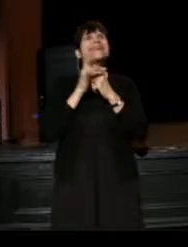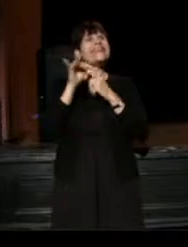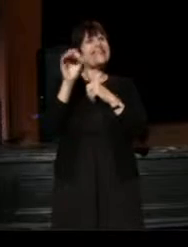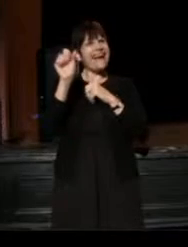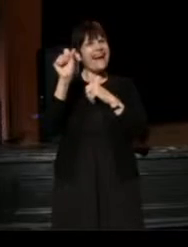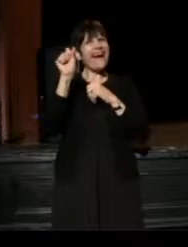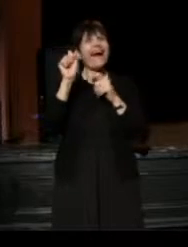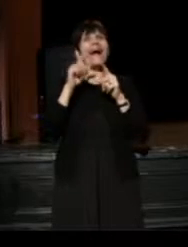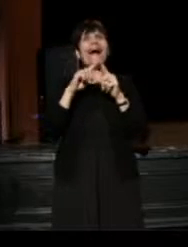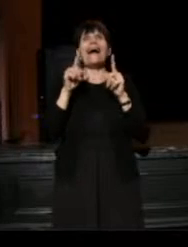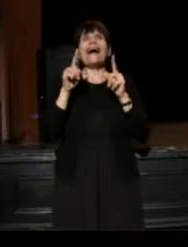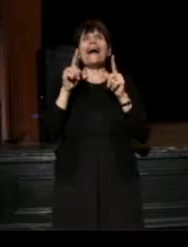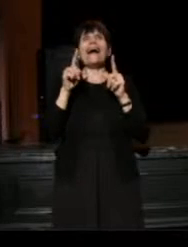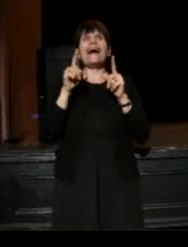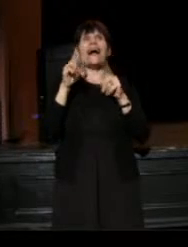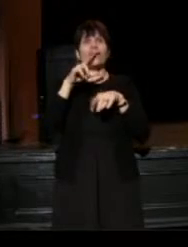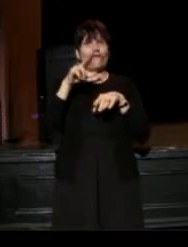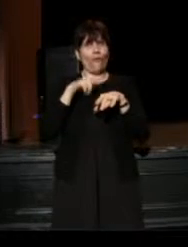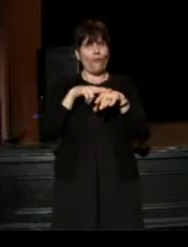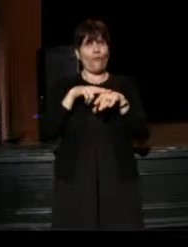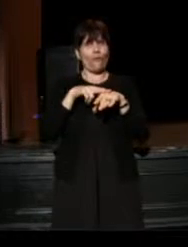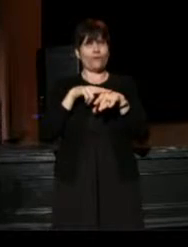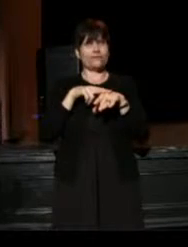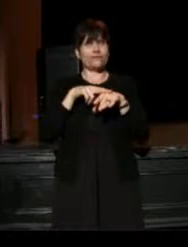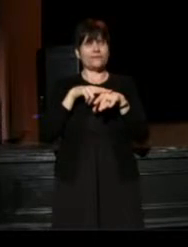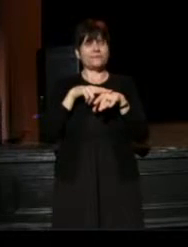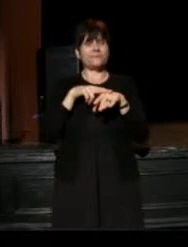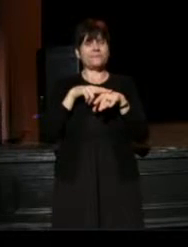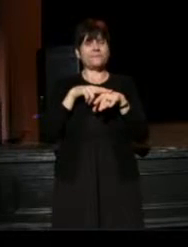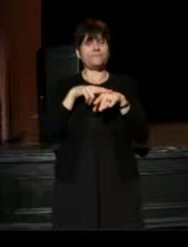And then, of course, there's been